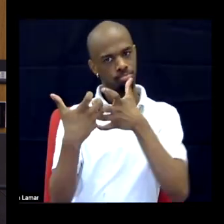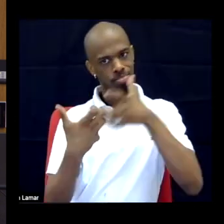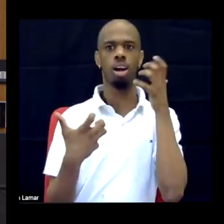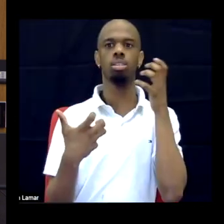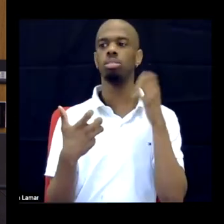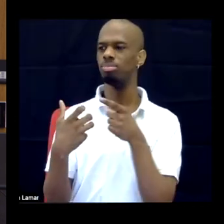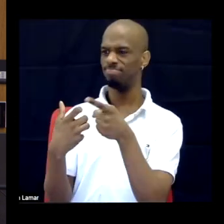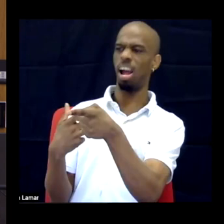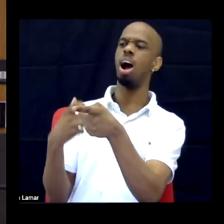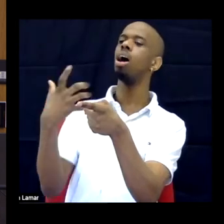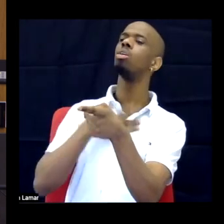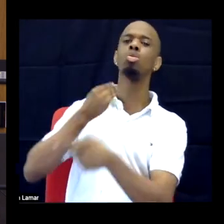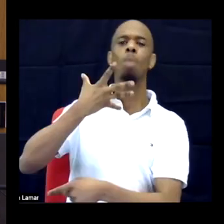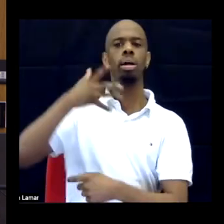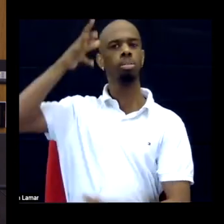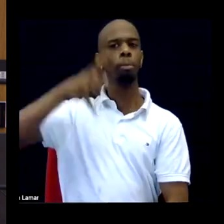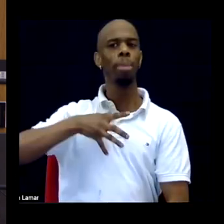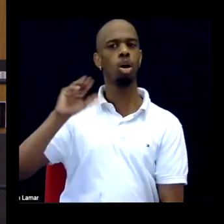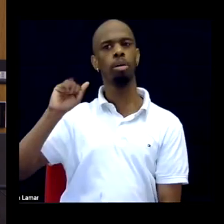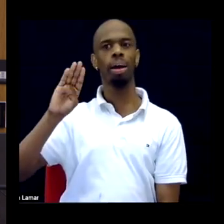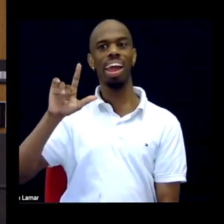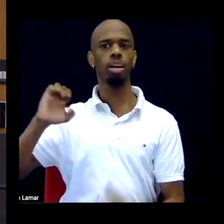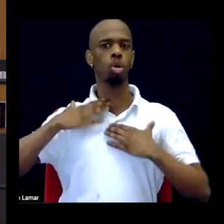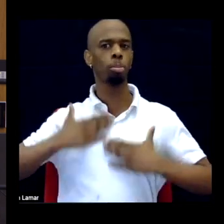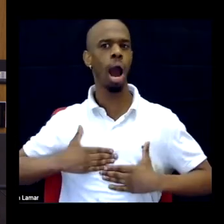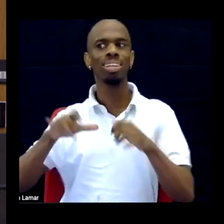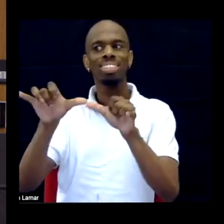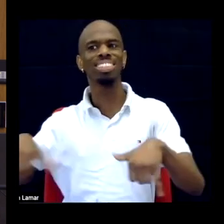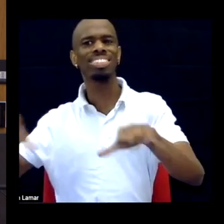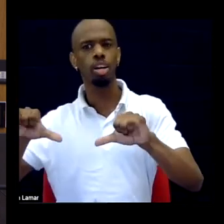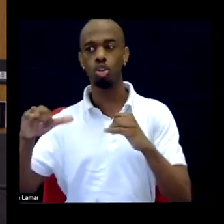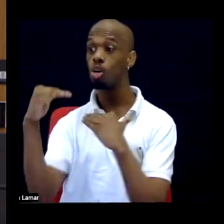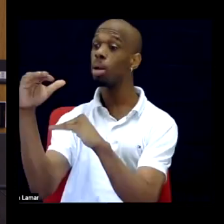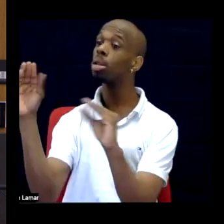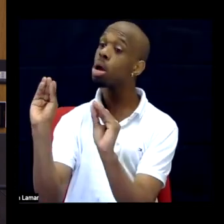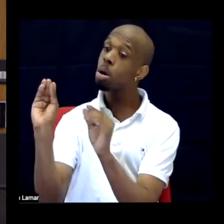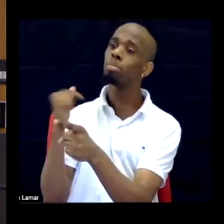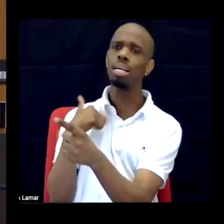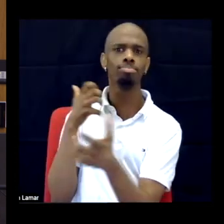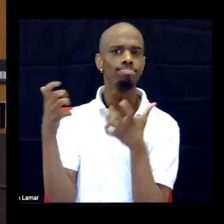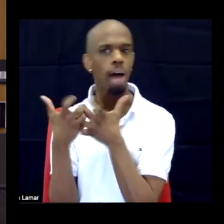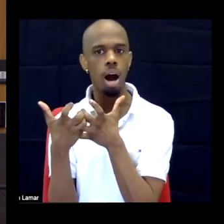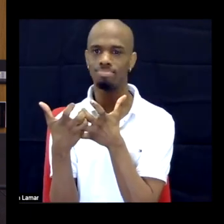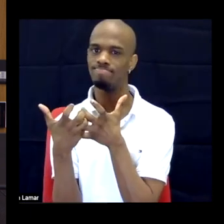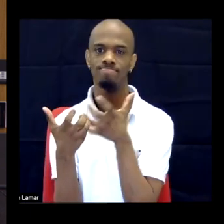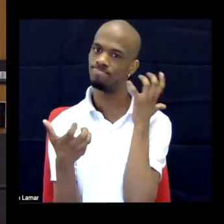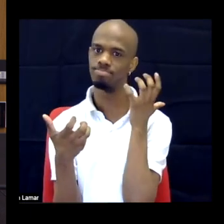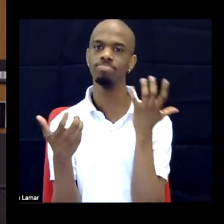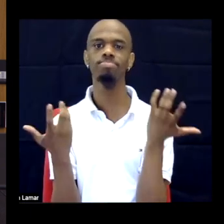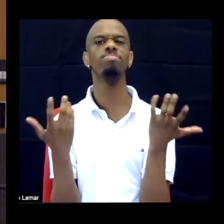like, this white male able-bodied standard. So I was going to pivot to police violence a little later.